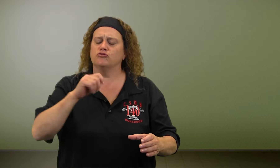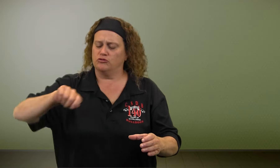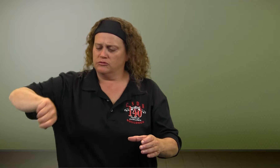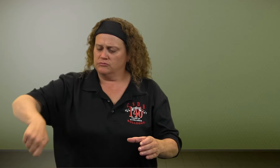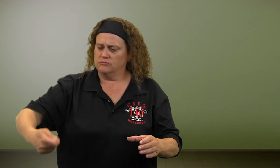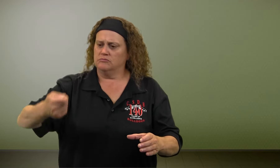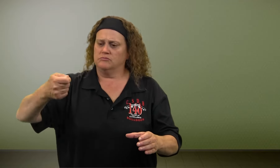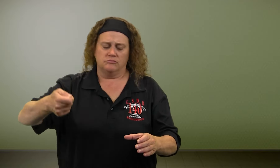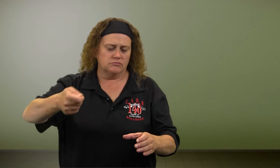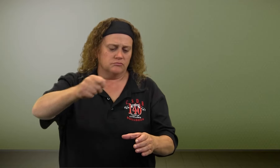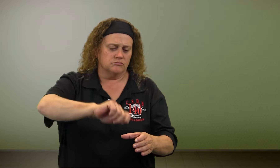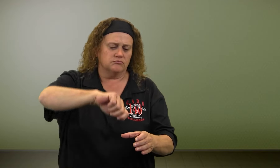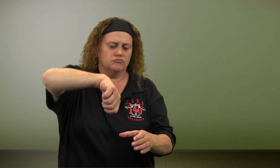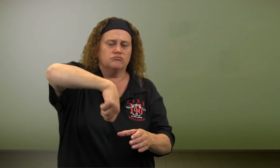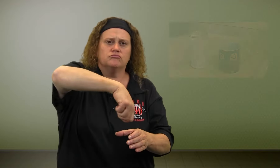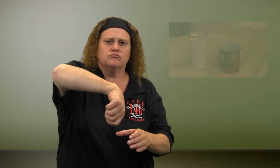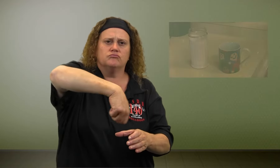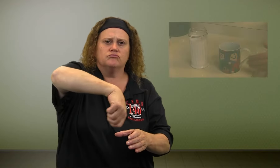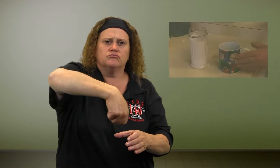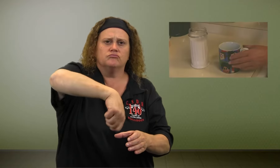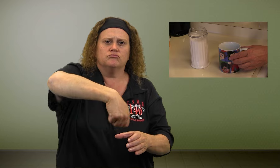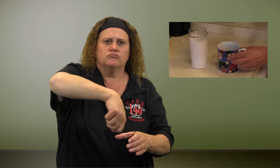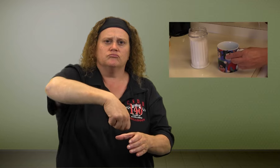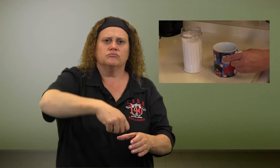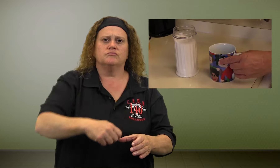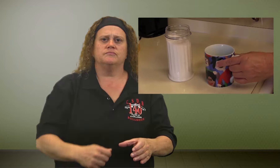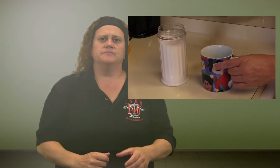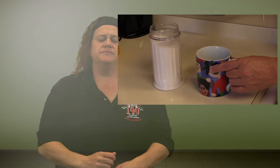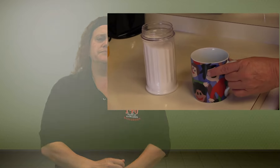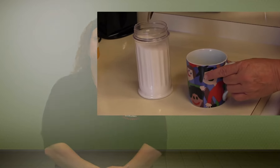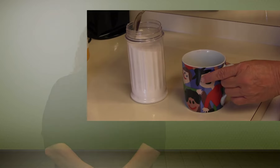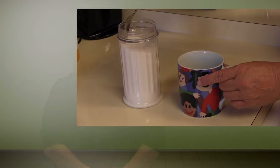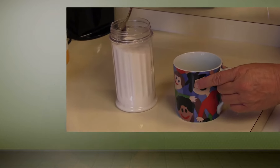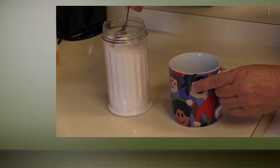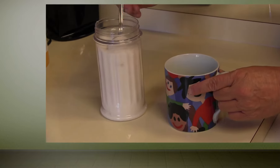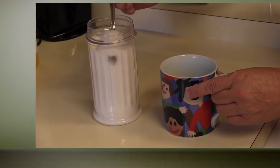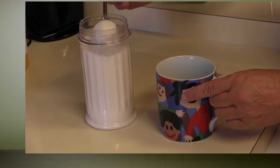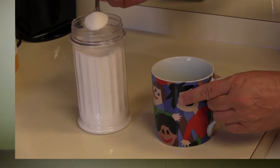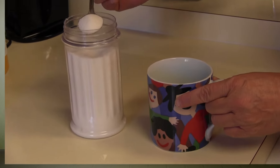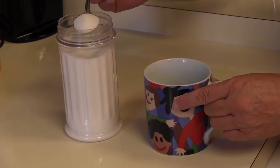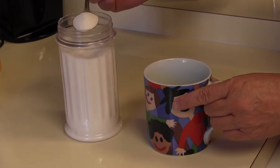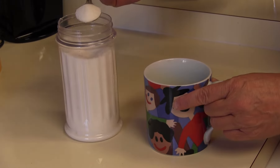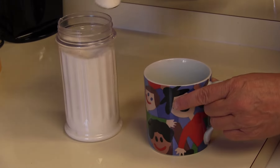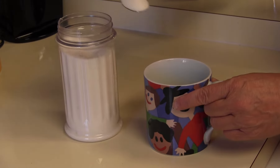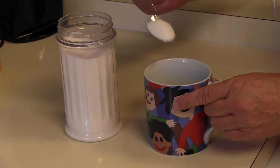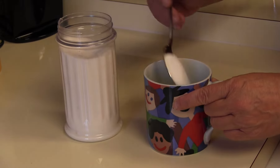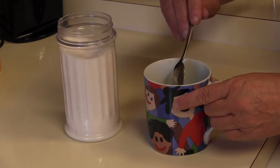Put the sugar in the mug.